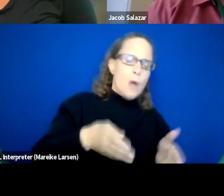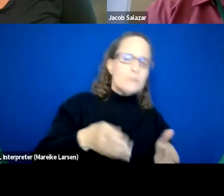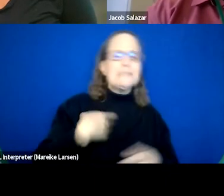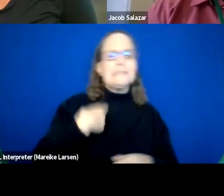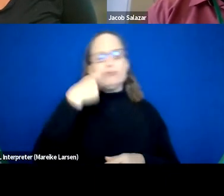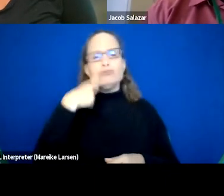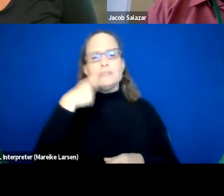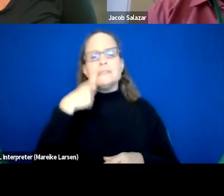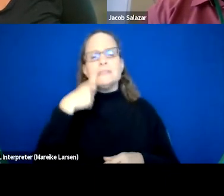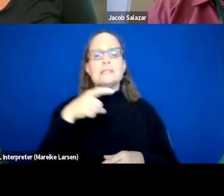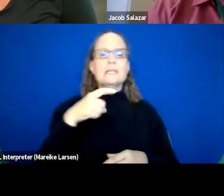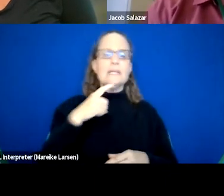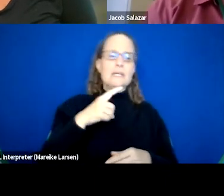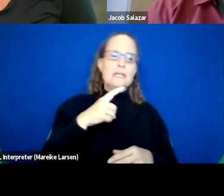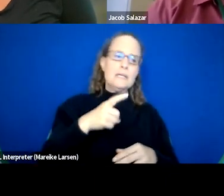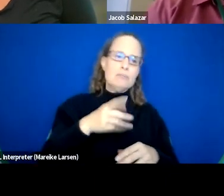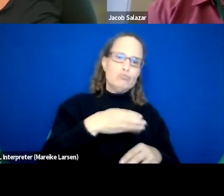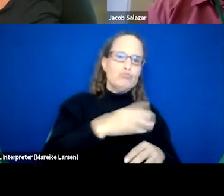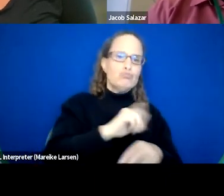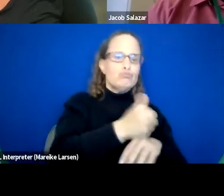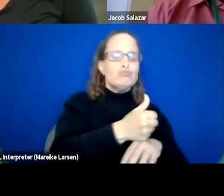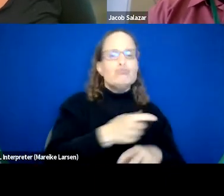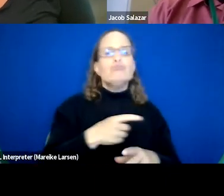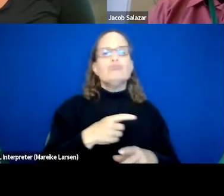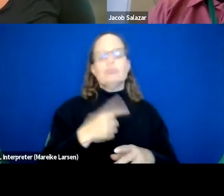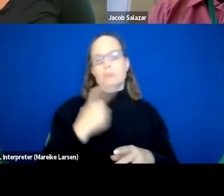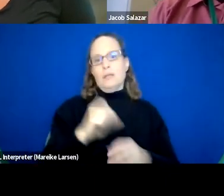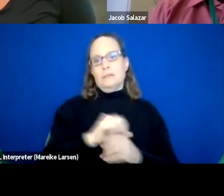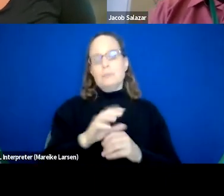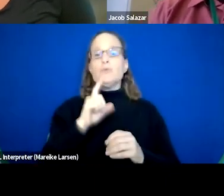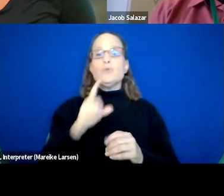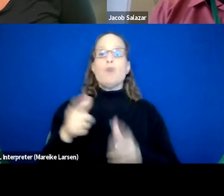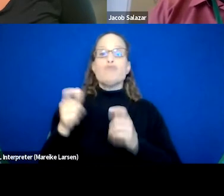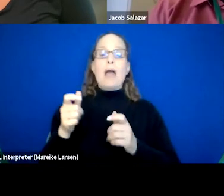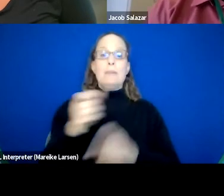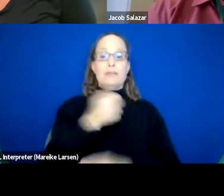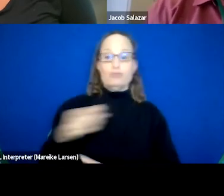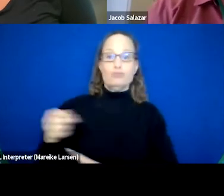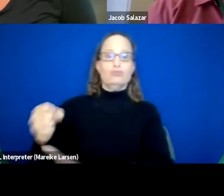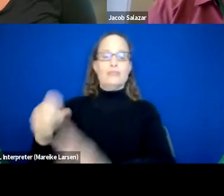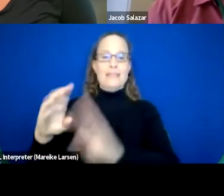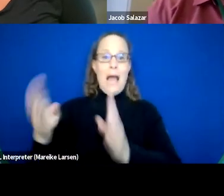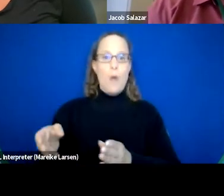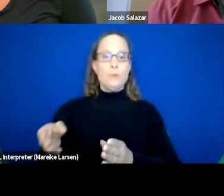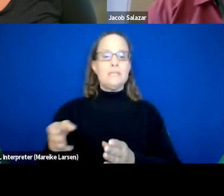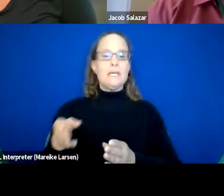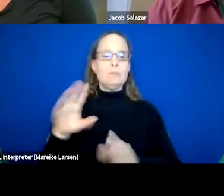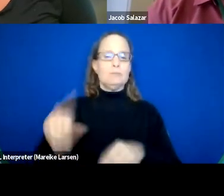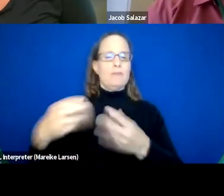have dove into as a result of the pandemic, to our rapid rehousing, where we provide some rental assistance support,